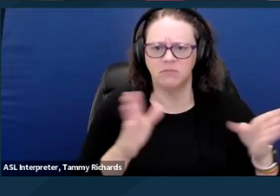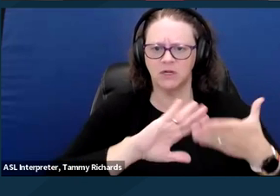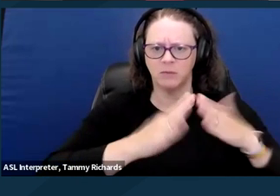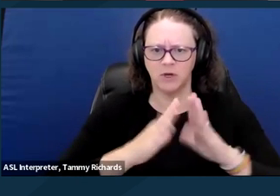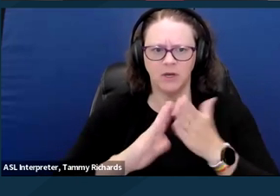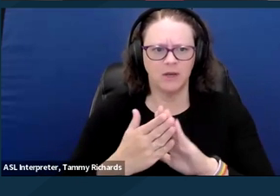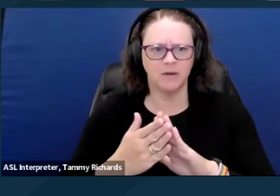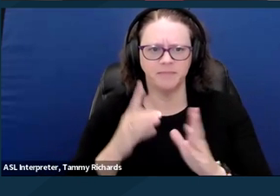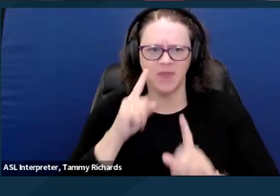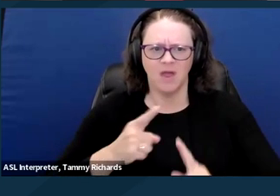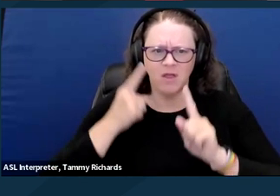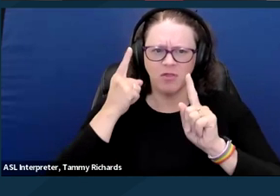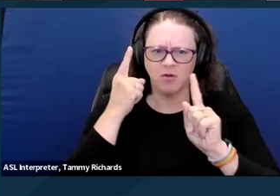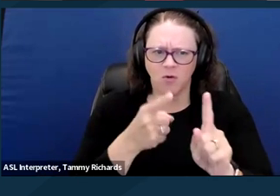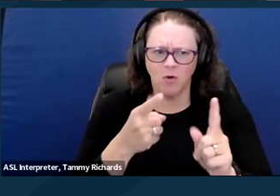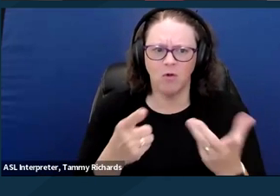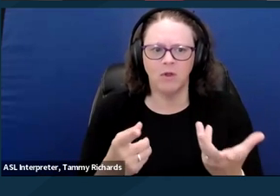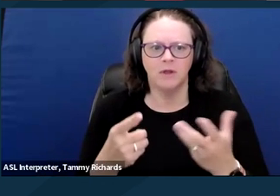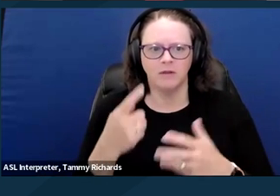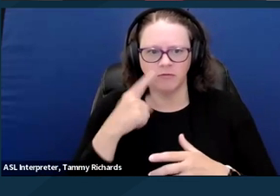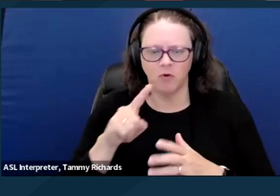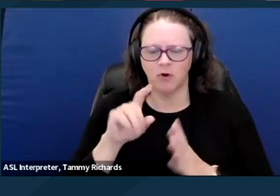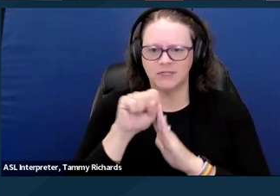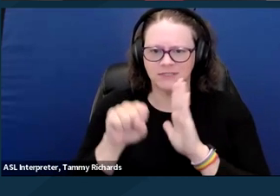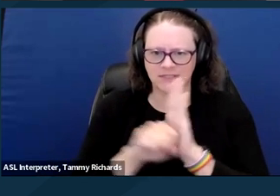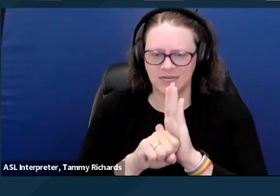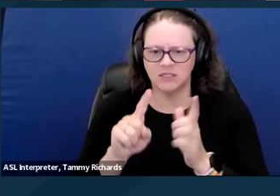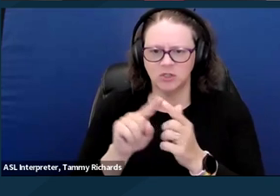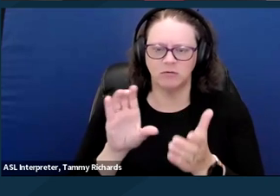to invest in community-based services rather than in institutions.